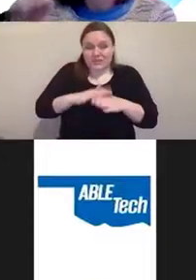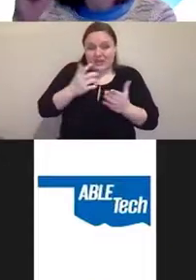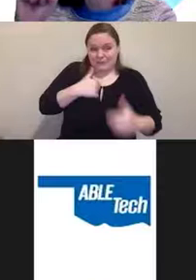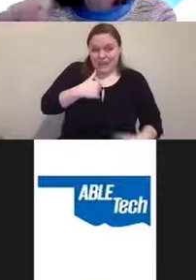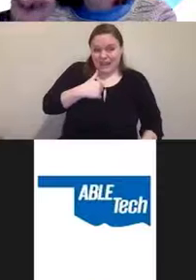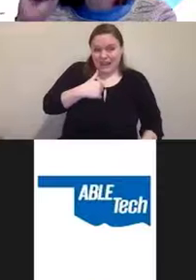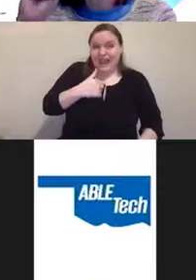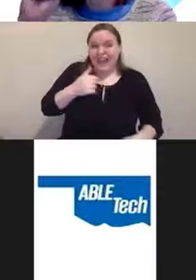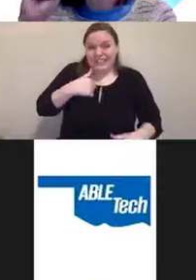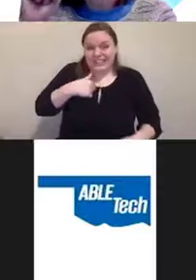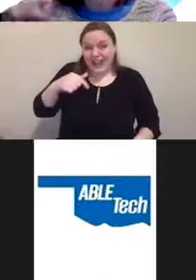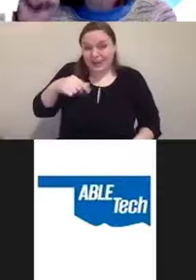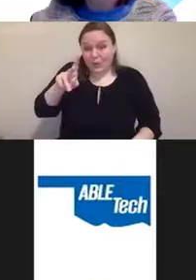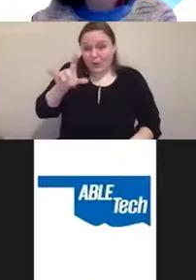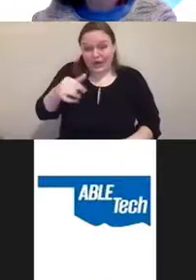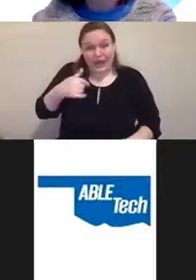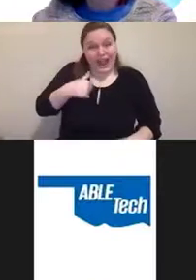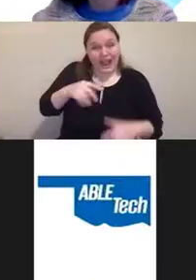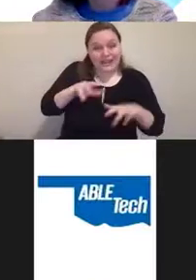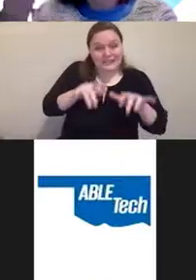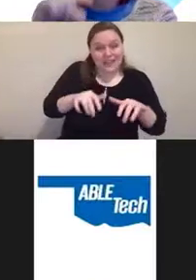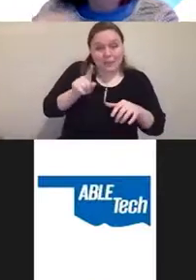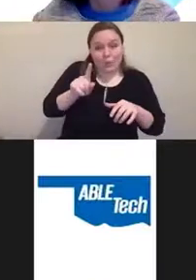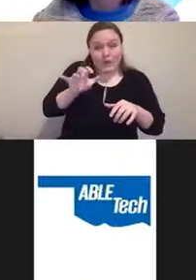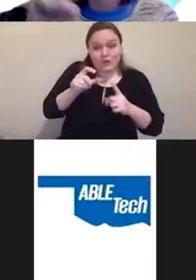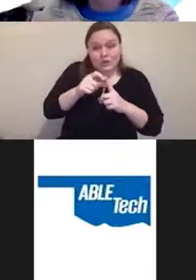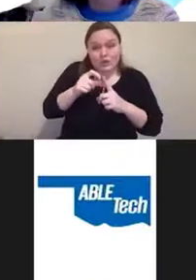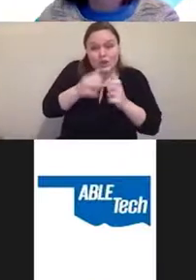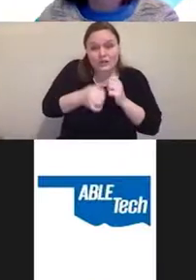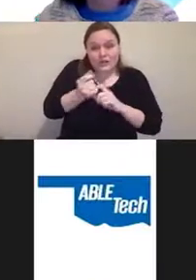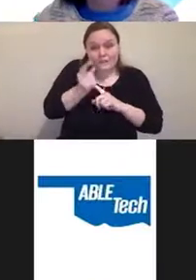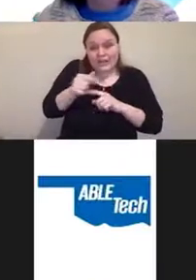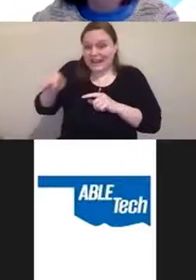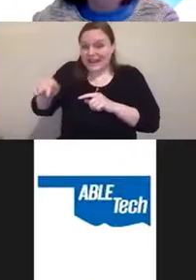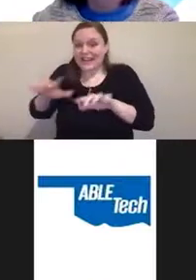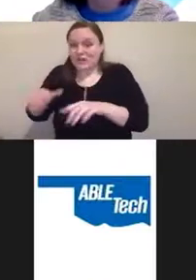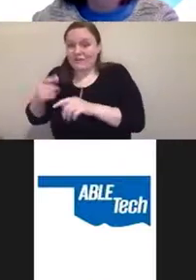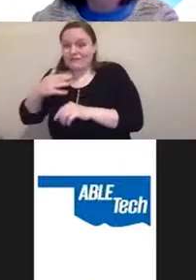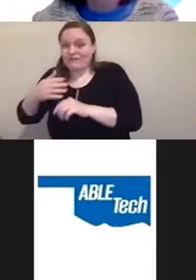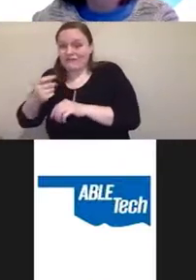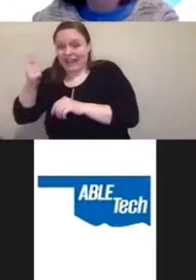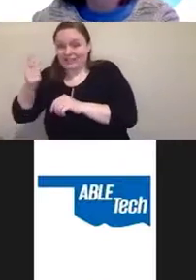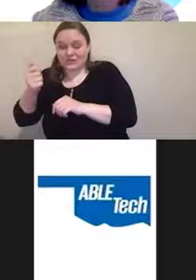So that is how highly each of these pieces of assistive technology can be tuned.